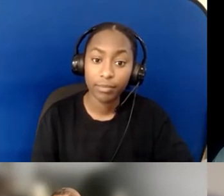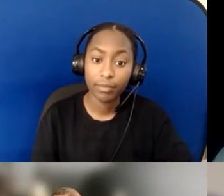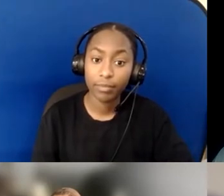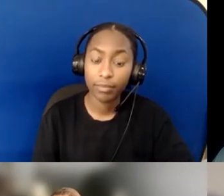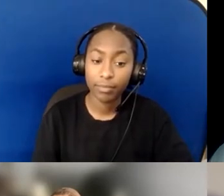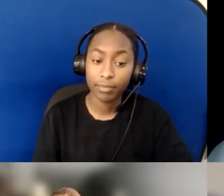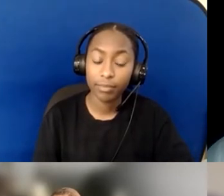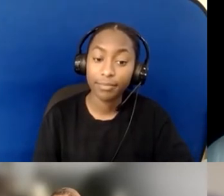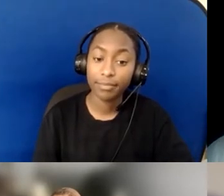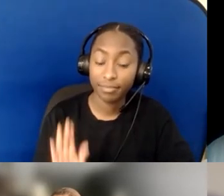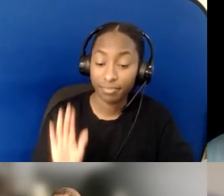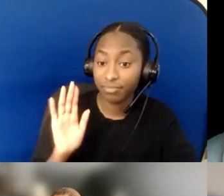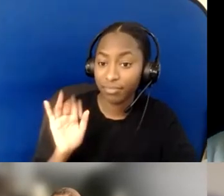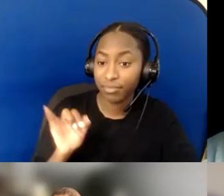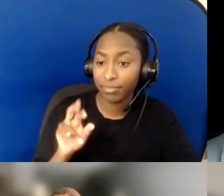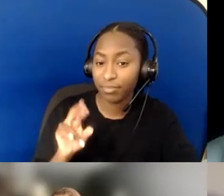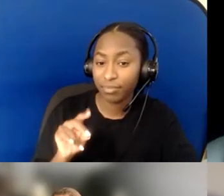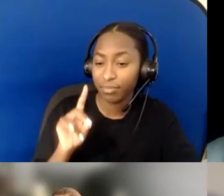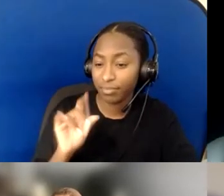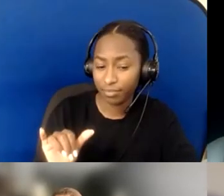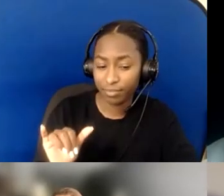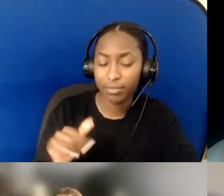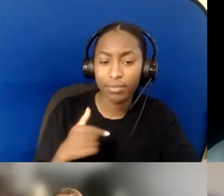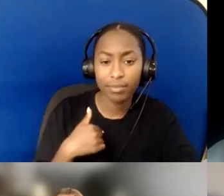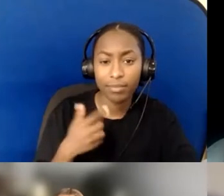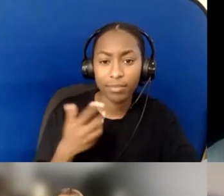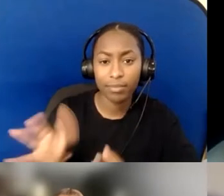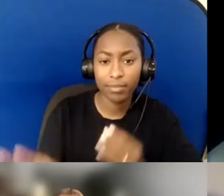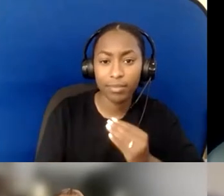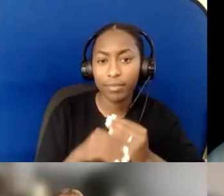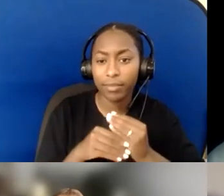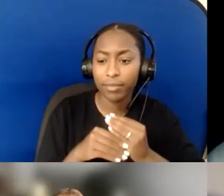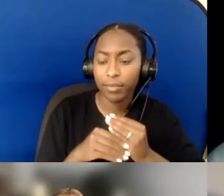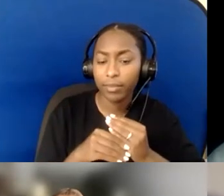I would add to what Melinda has said